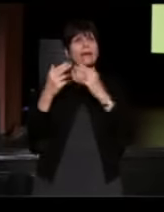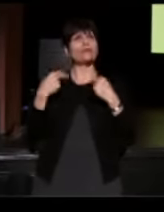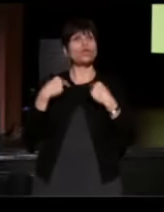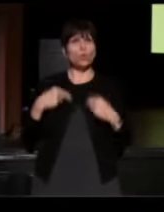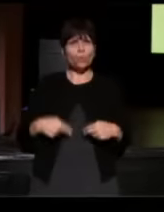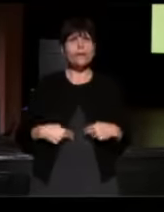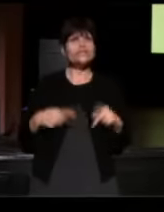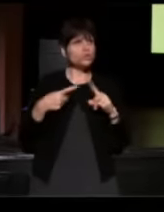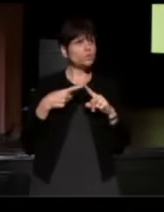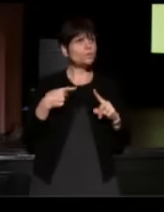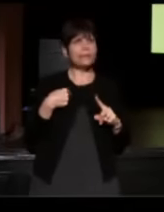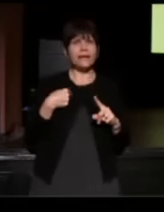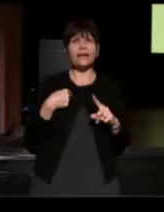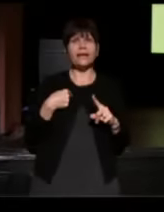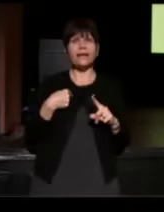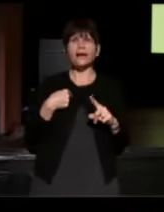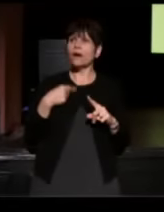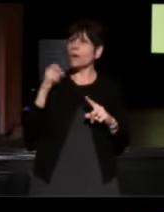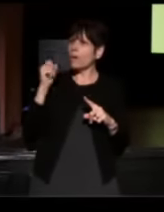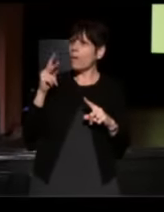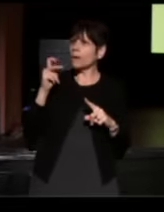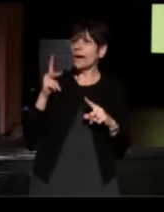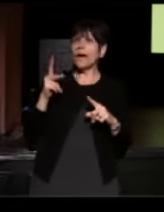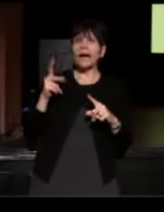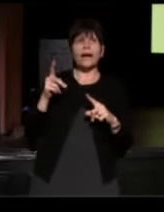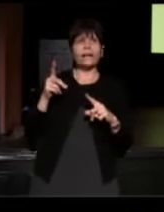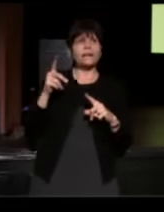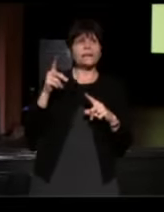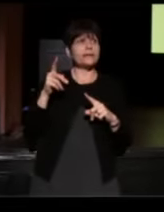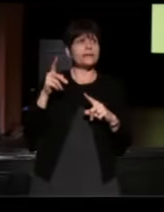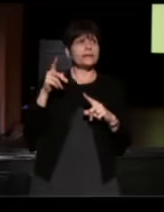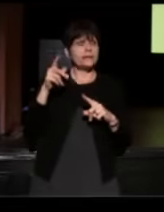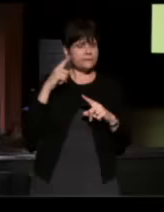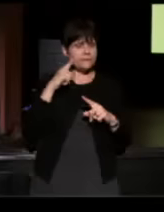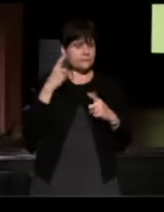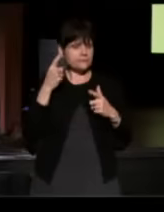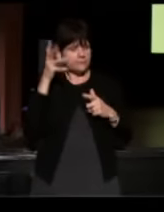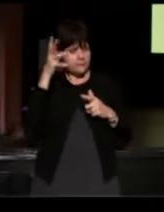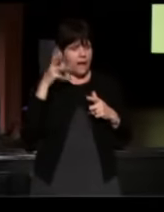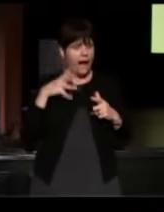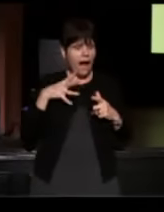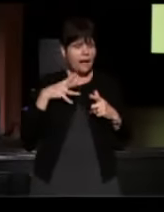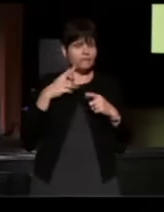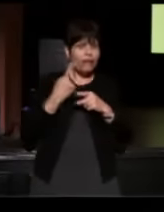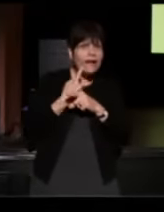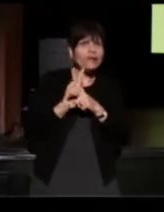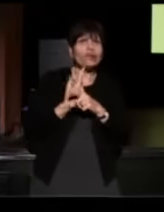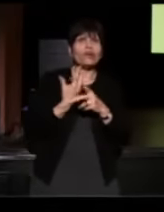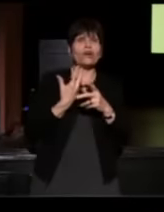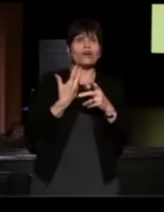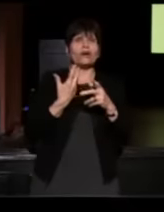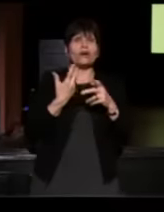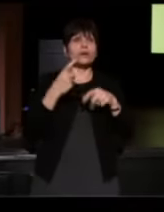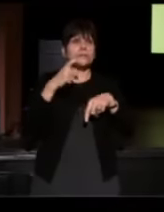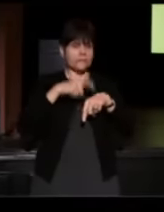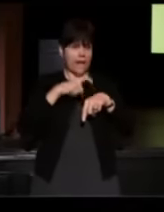When I met you it was like, "OK, this guy is real! And then when it was time to go